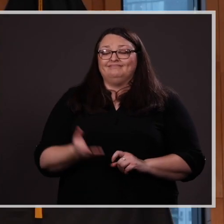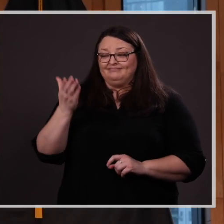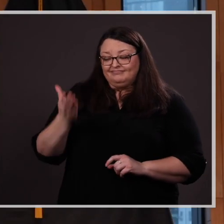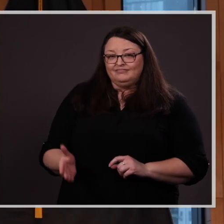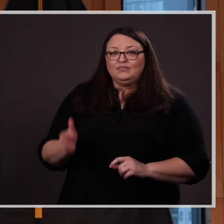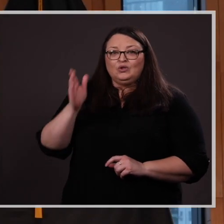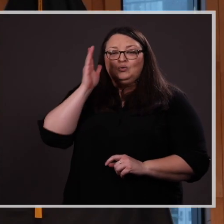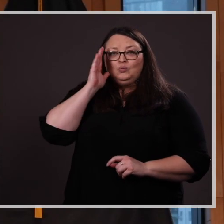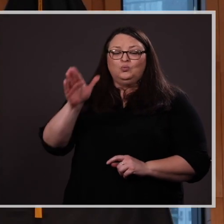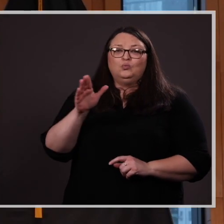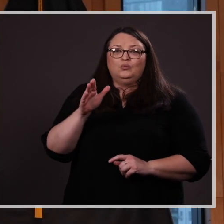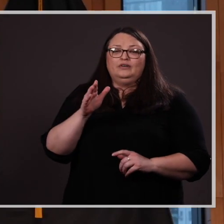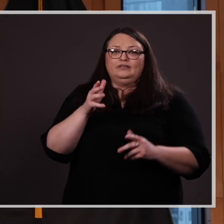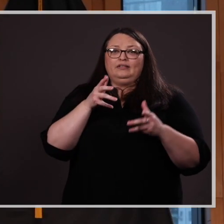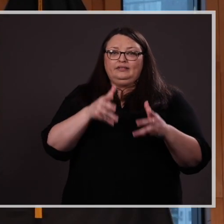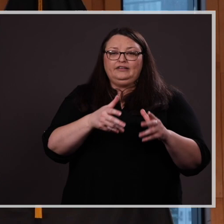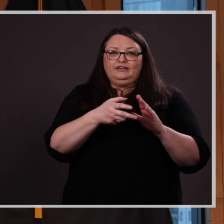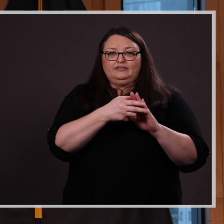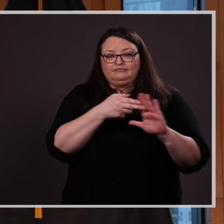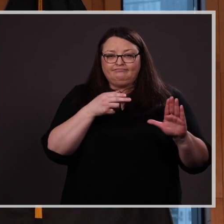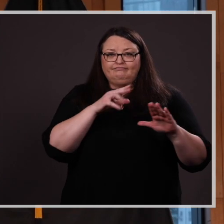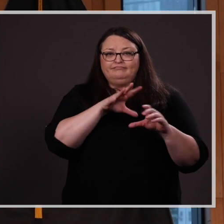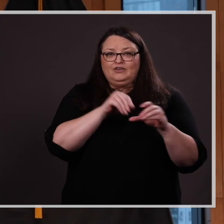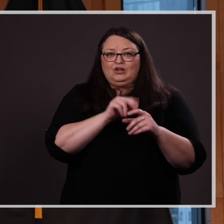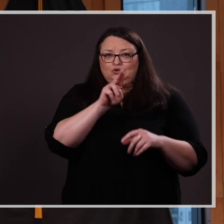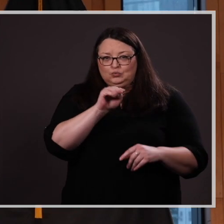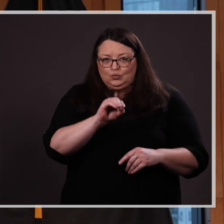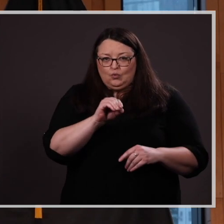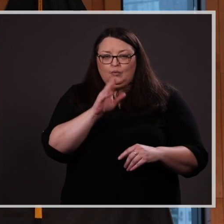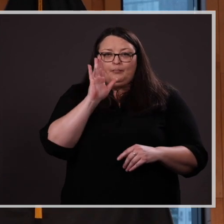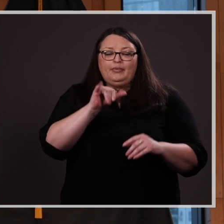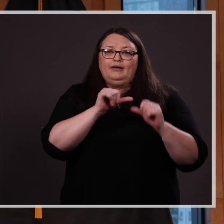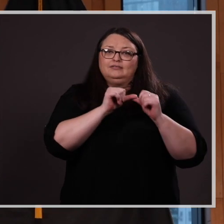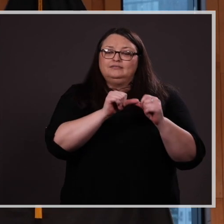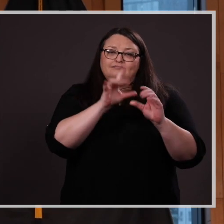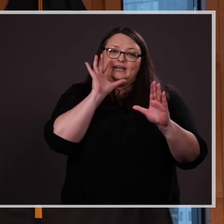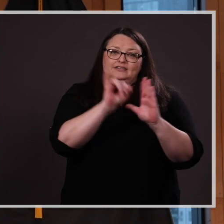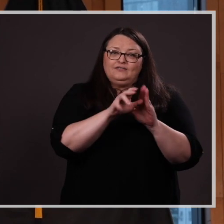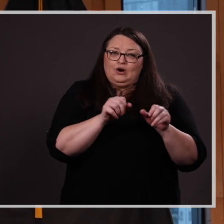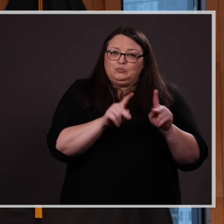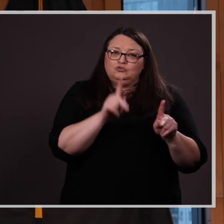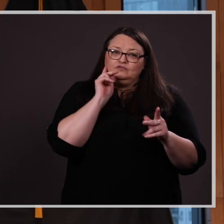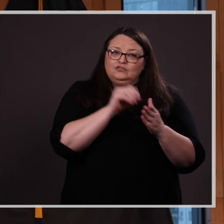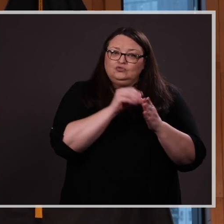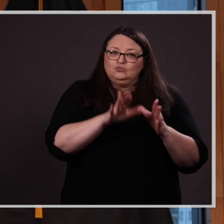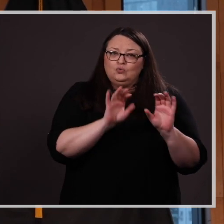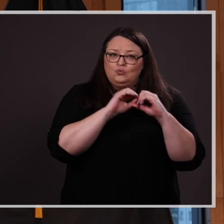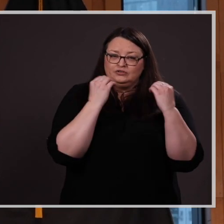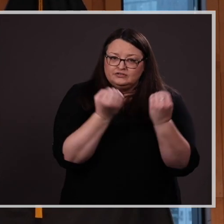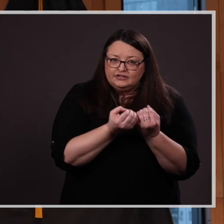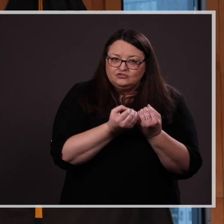her mark on UNO by consistently identifying opportunities for student organizations to